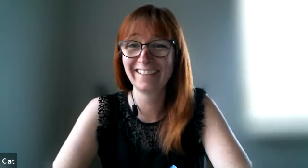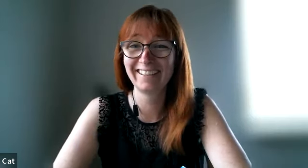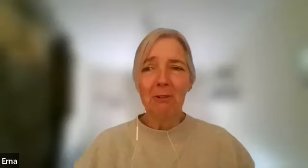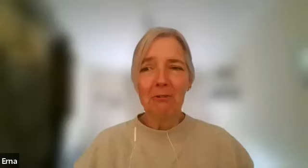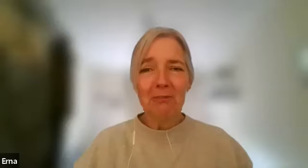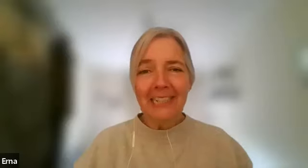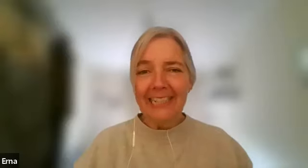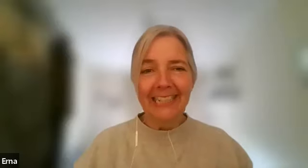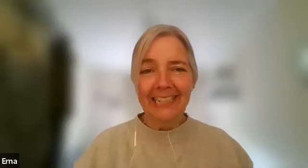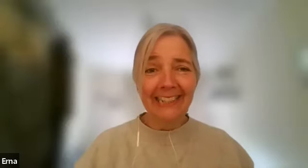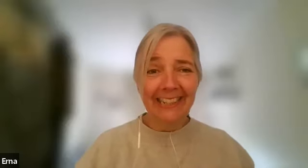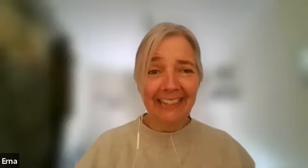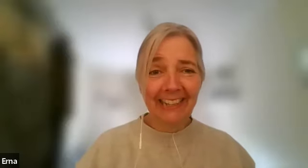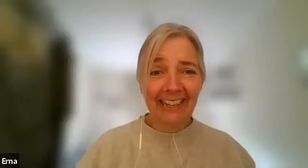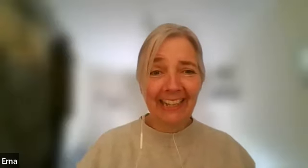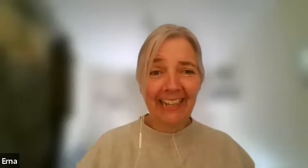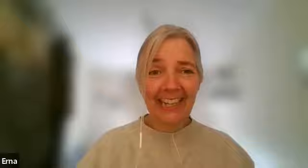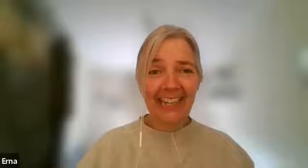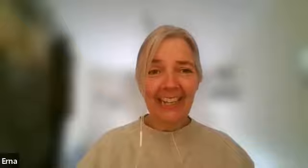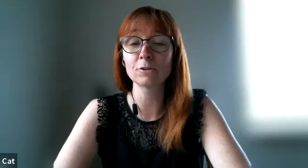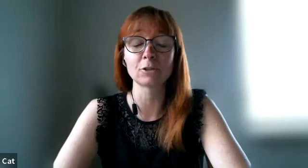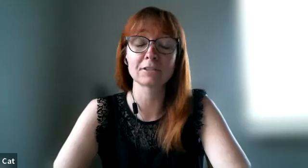why green i like green i like all colors